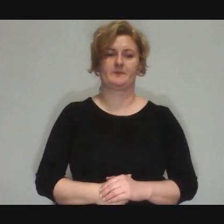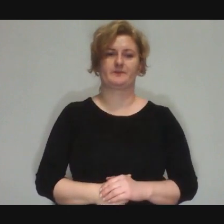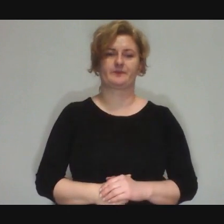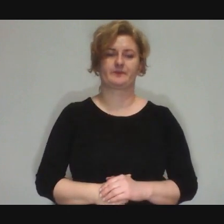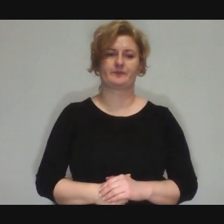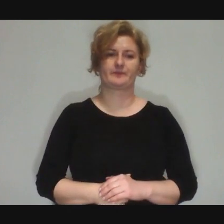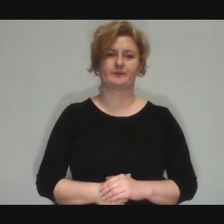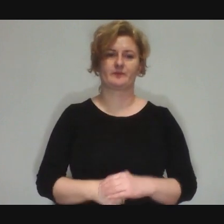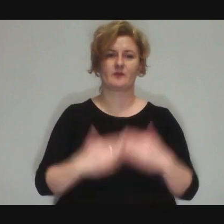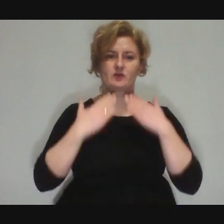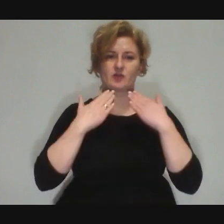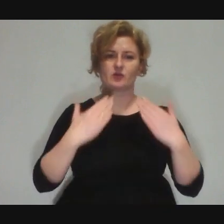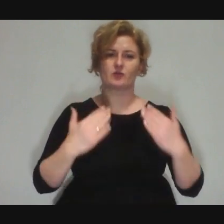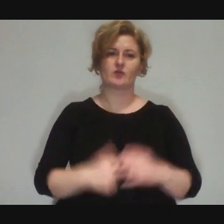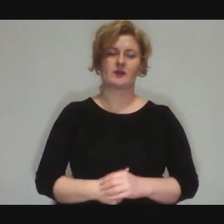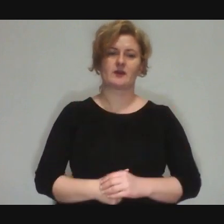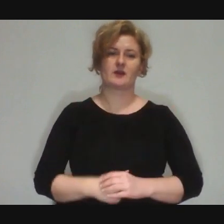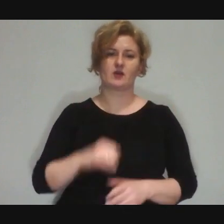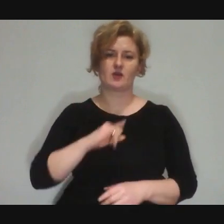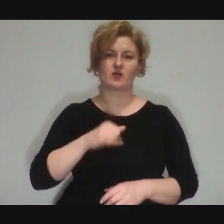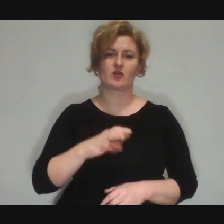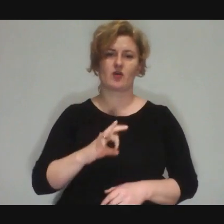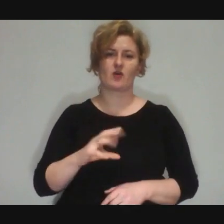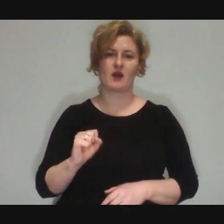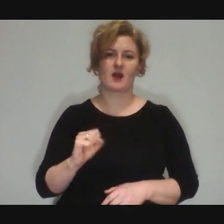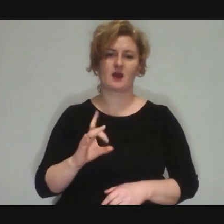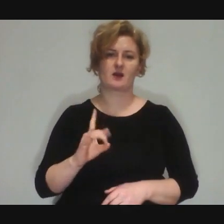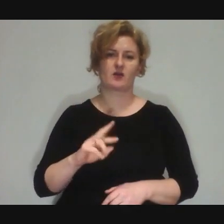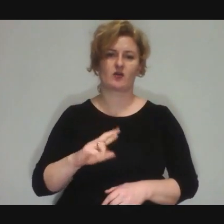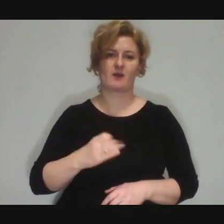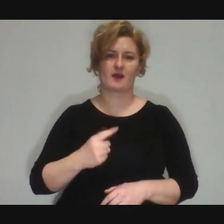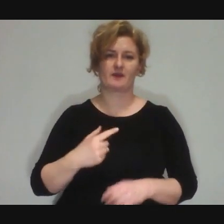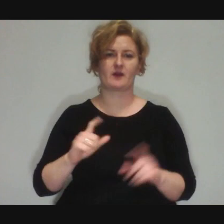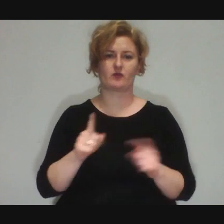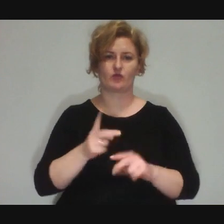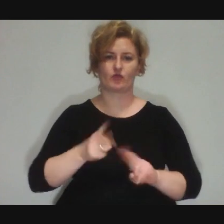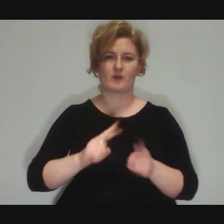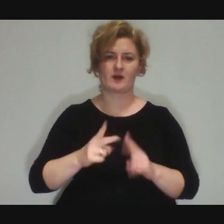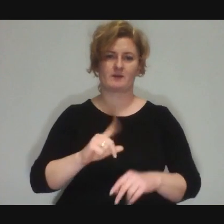Dominika: I would also like to thank Jola Gromada, who translated the event into Polish sign language.